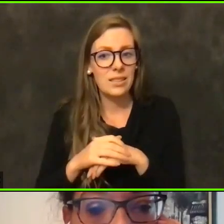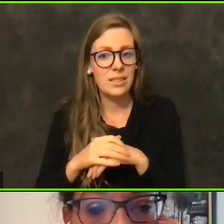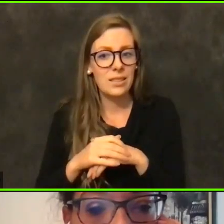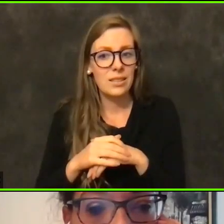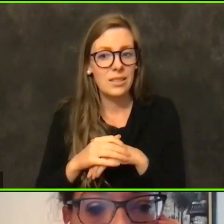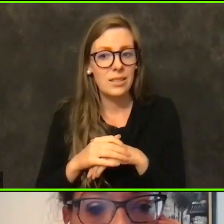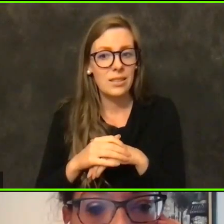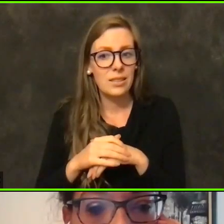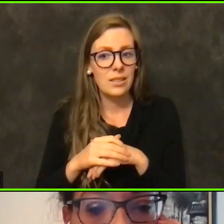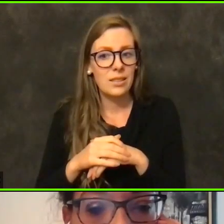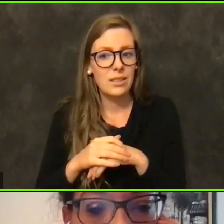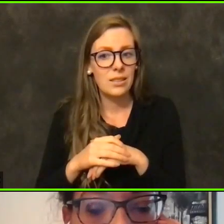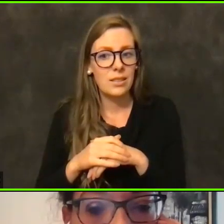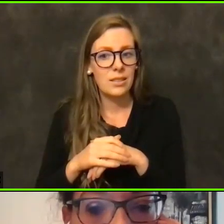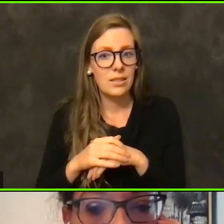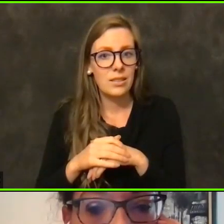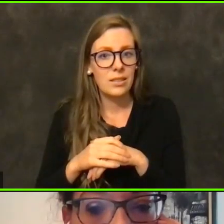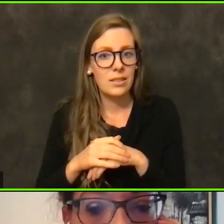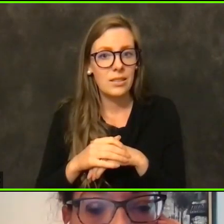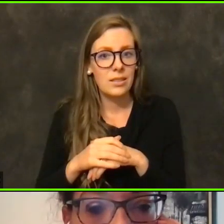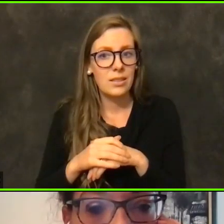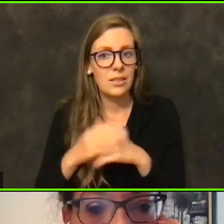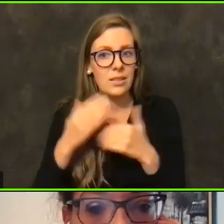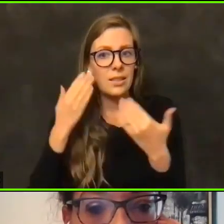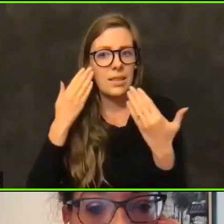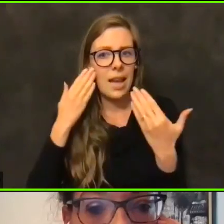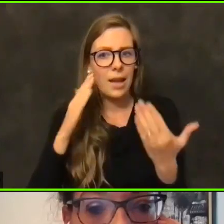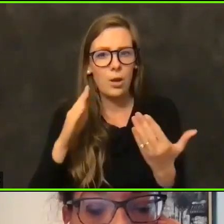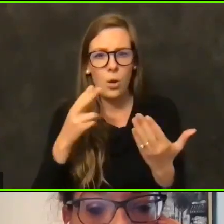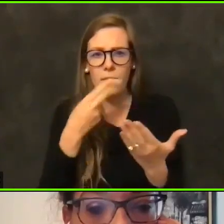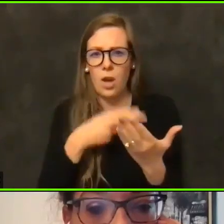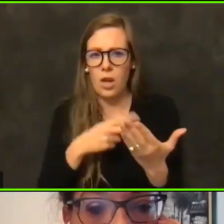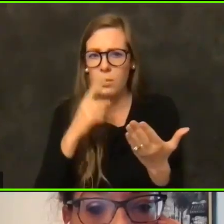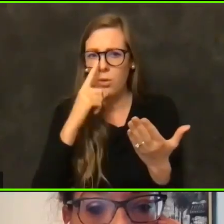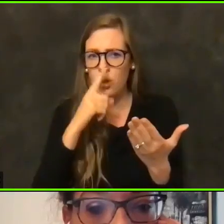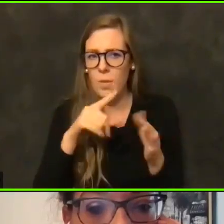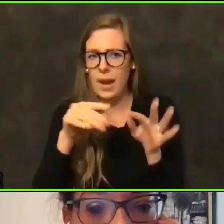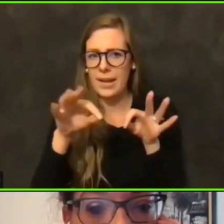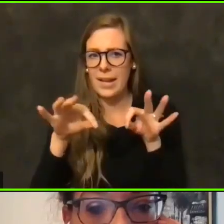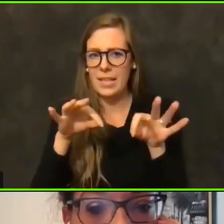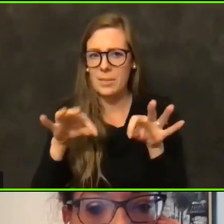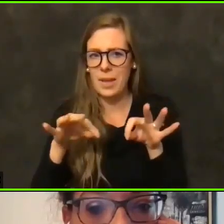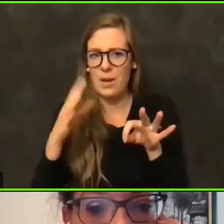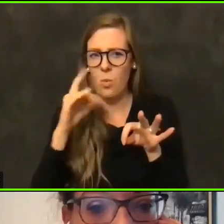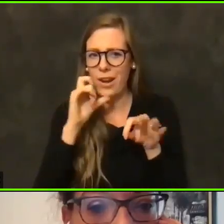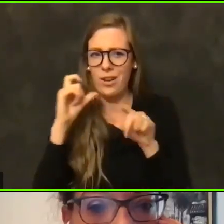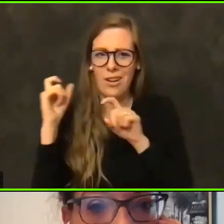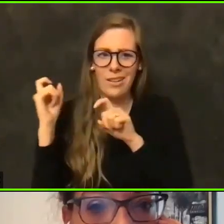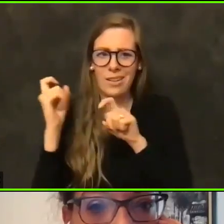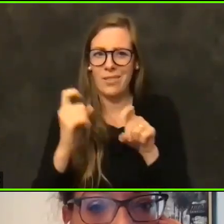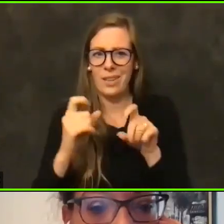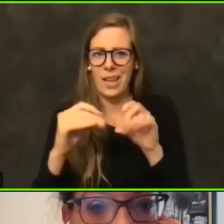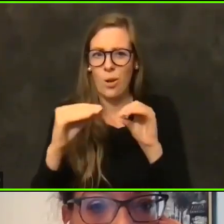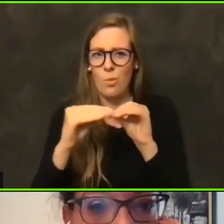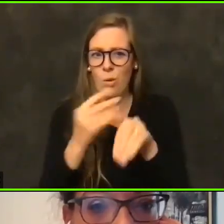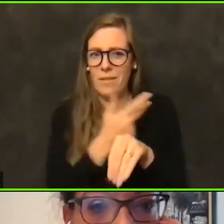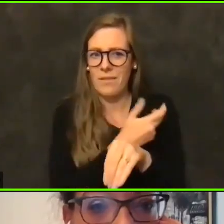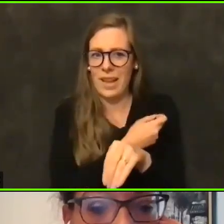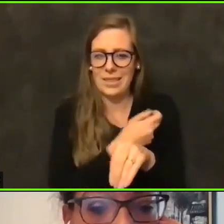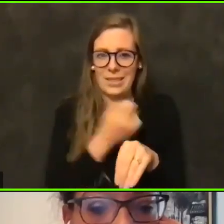of the hospital official to respond to why it is that they're not administering more vaccine if they have.